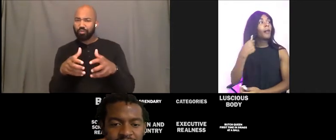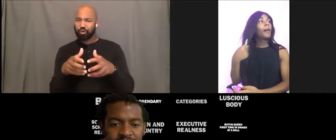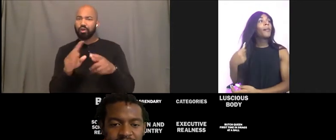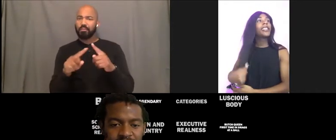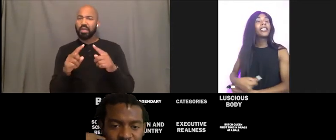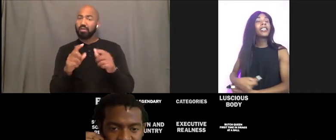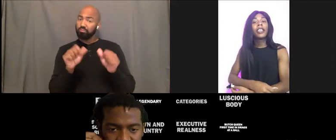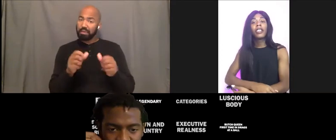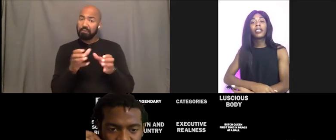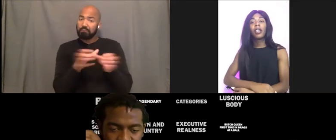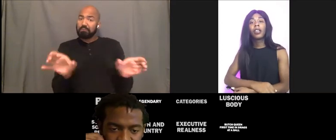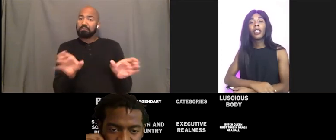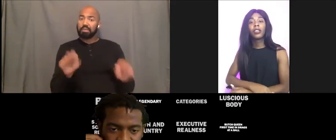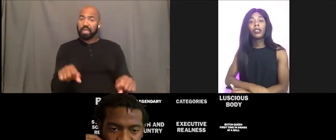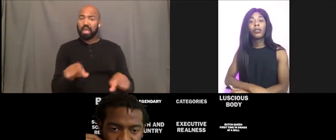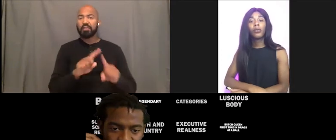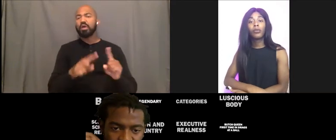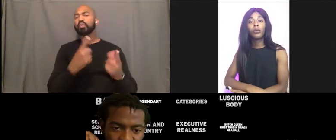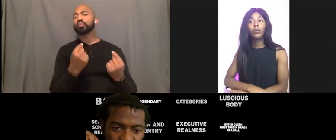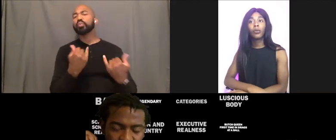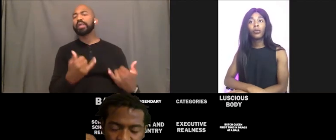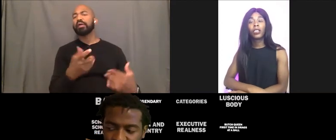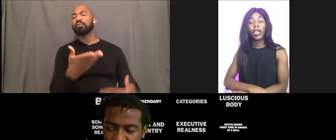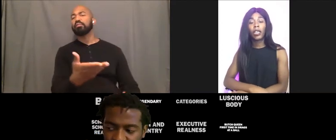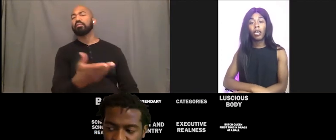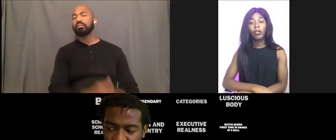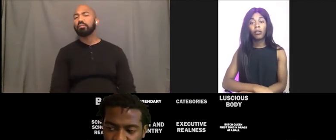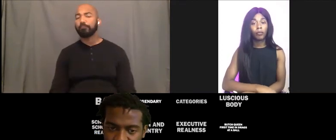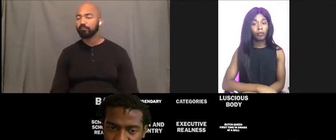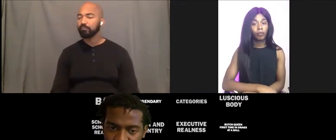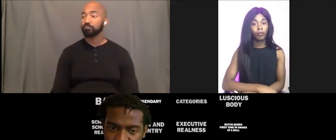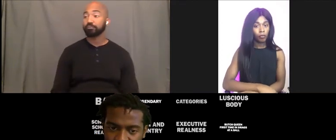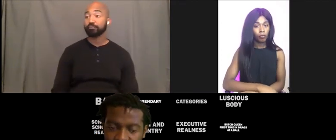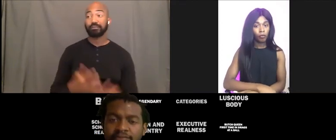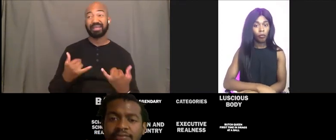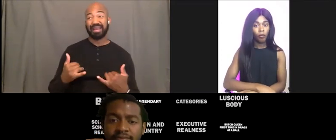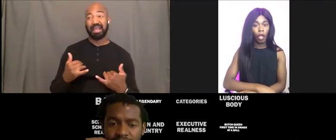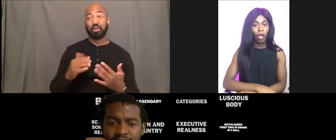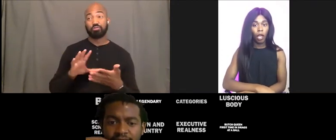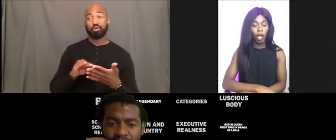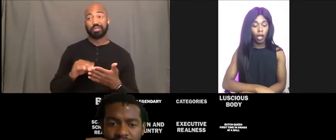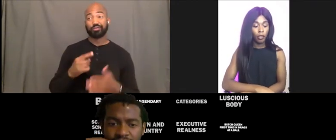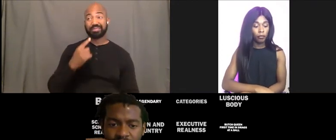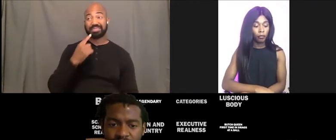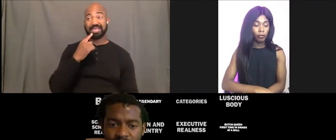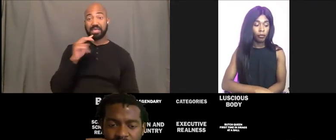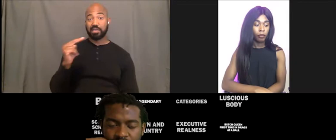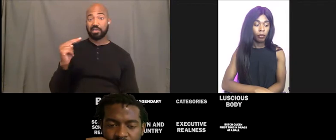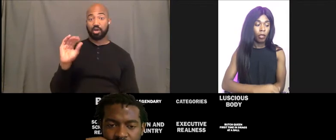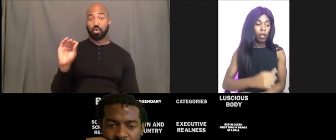My biggest thing is learning to say no. Hm.